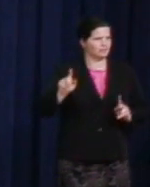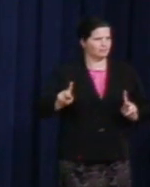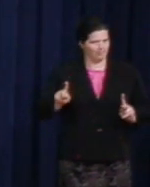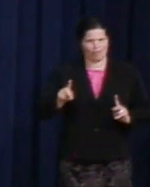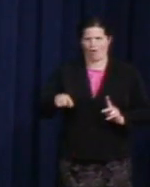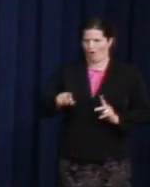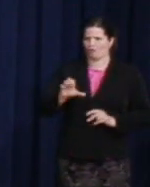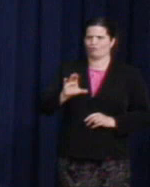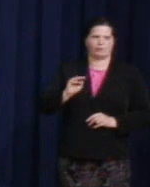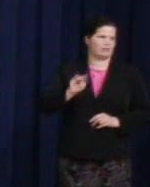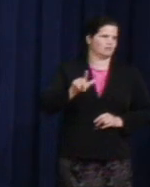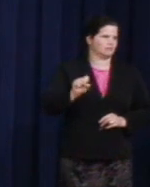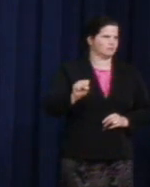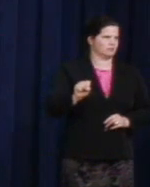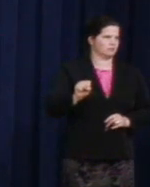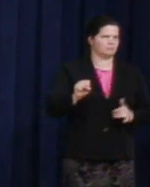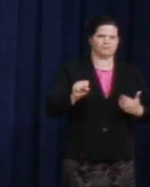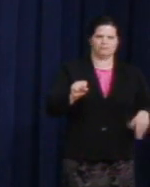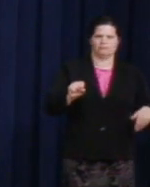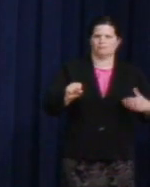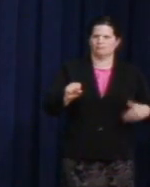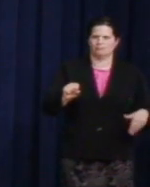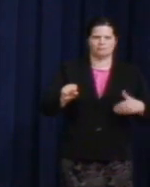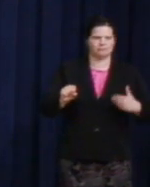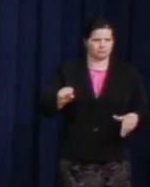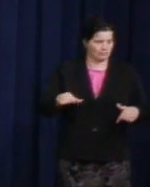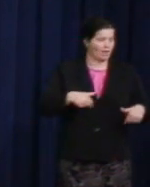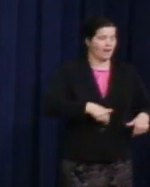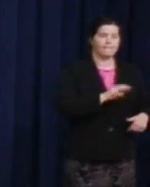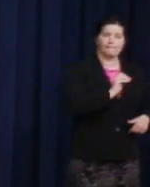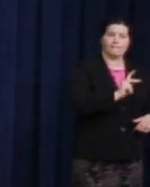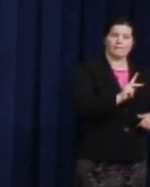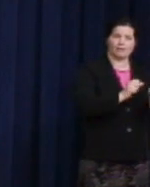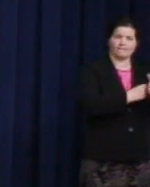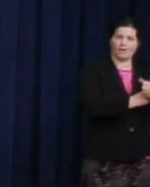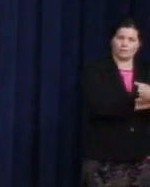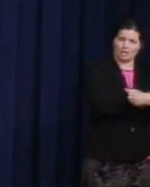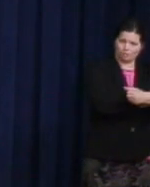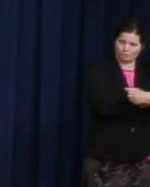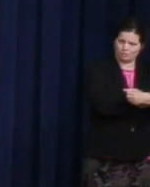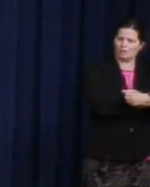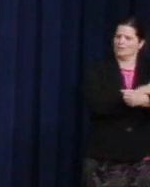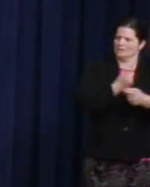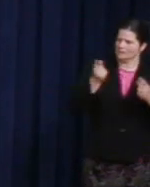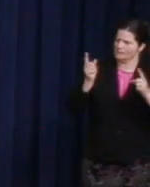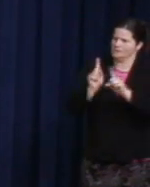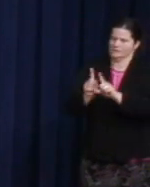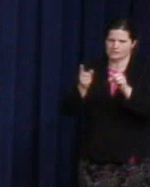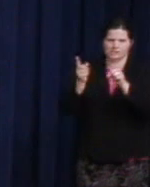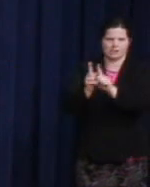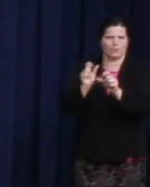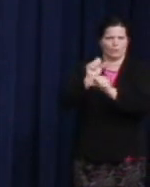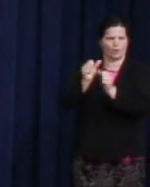The Milk Foundation has had the honor to stand on the ground with amazing advocates from these countries. We have some of them here with us today.